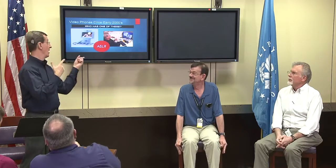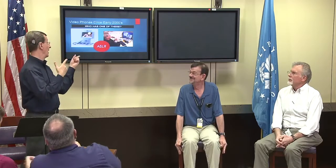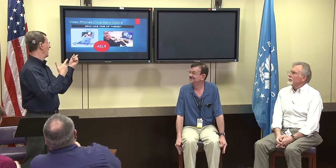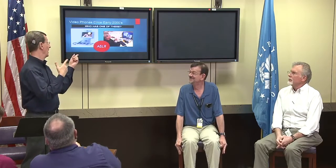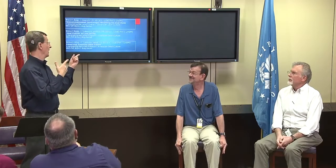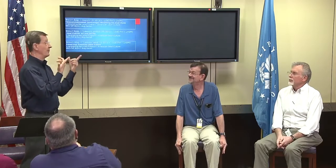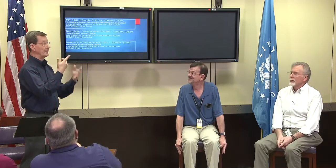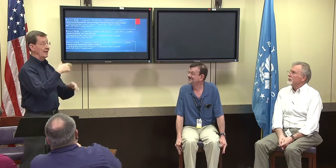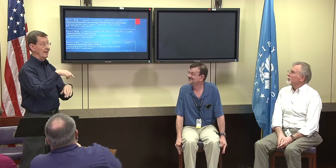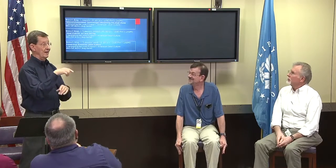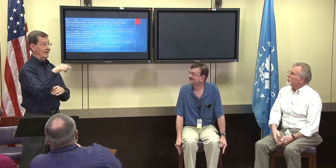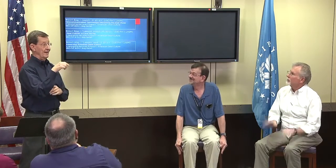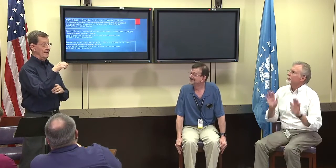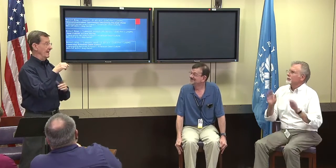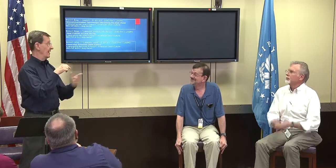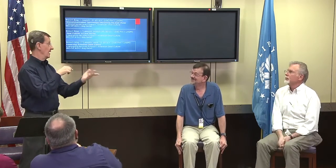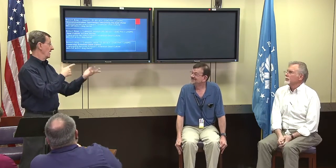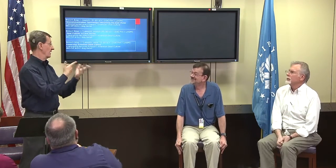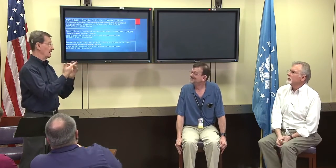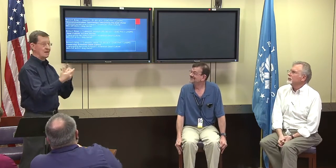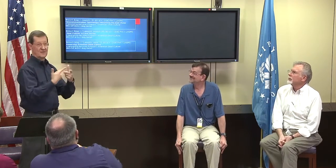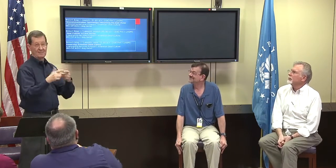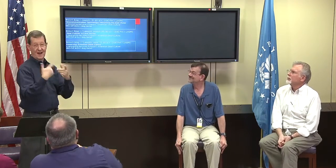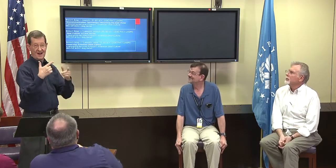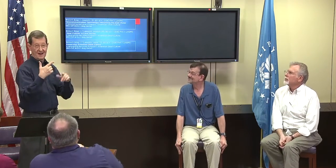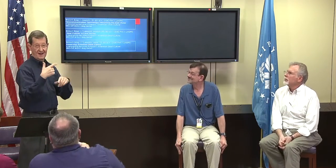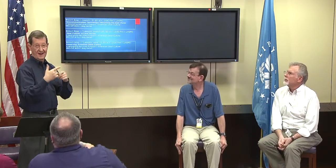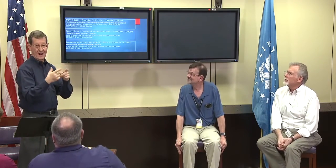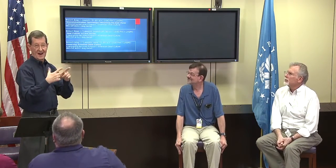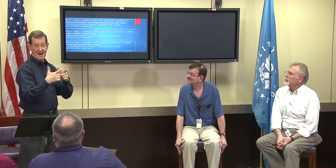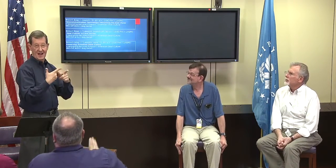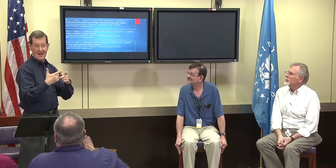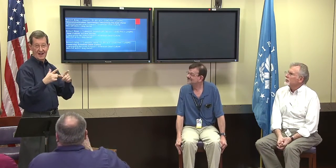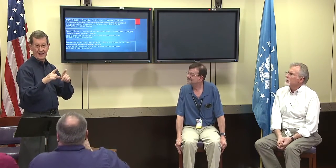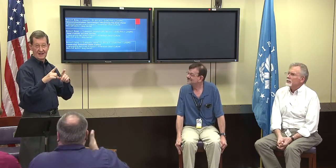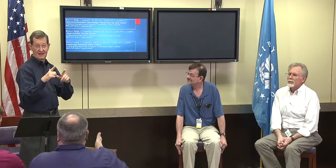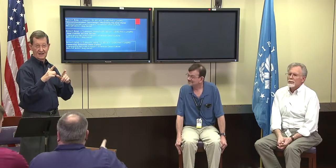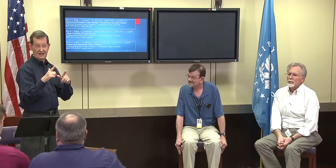Alex Richey: So let's look ahead and talk about the future